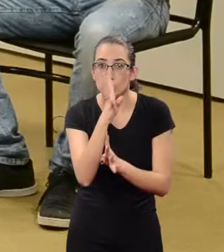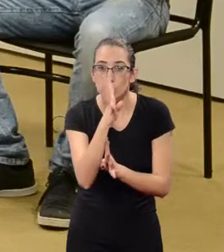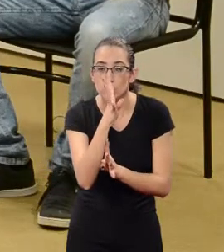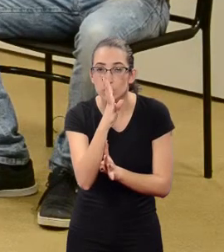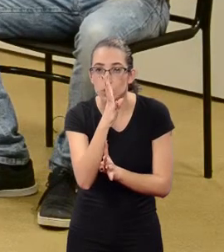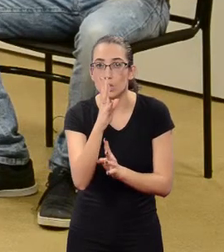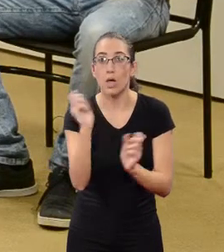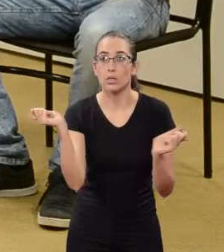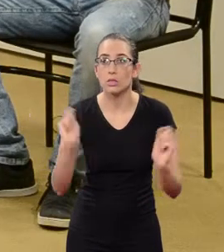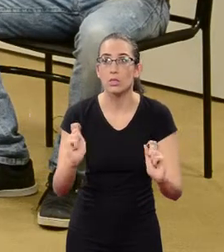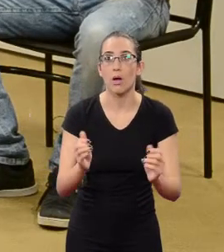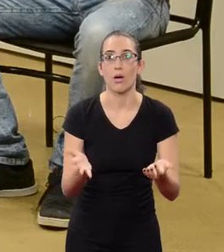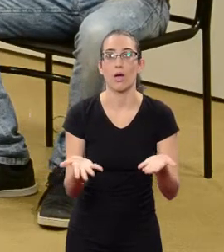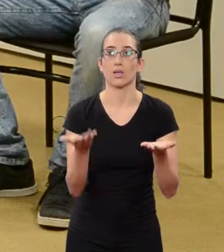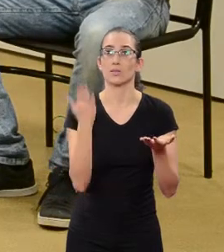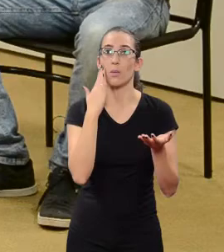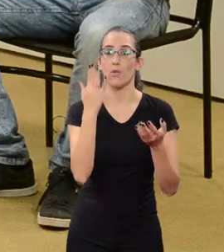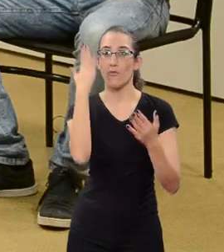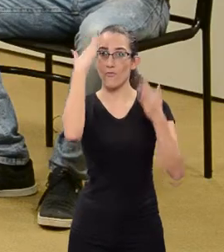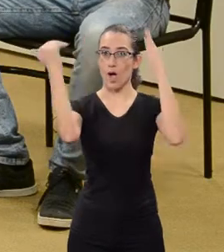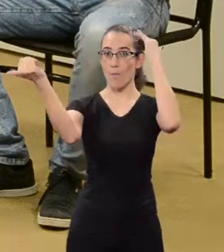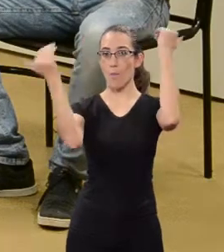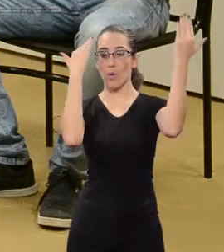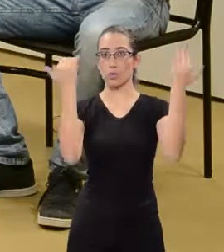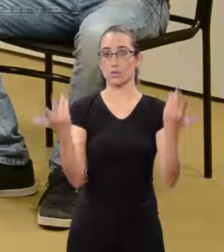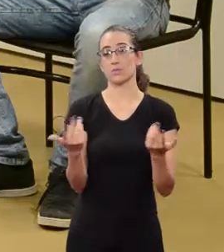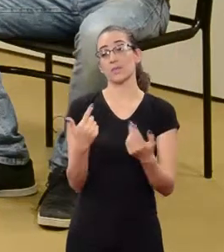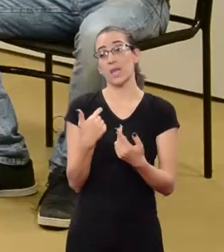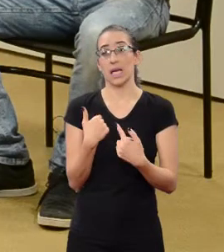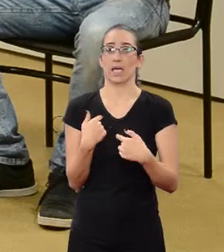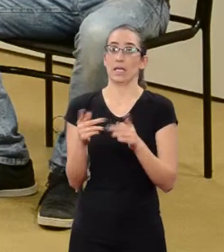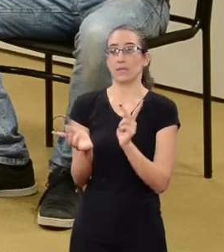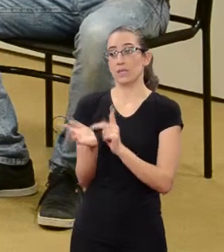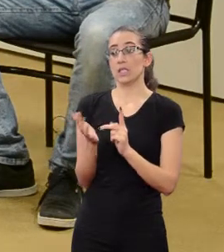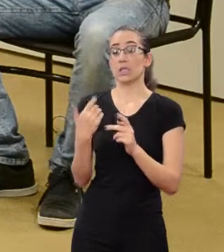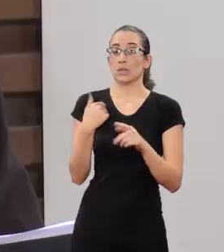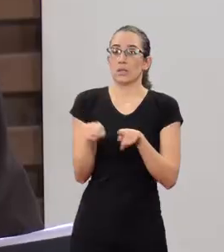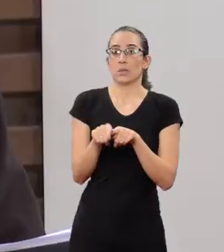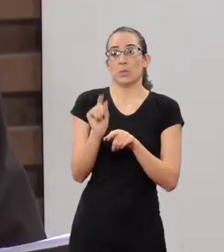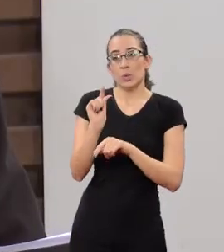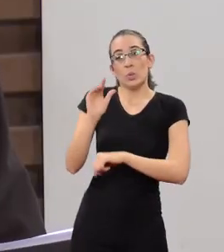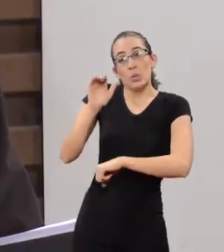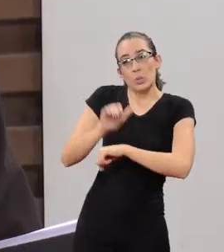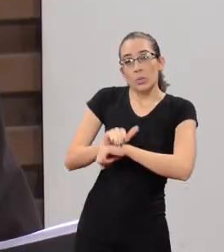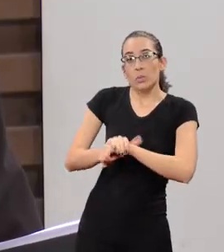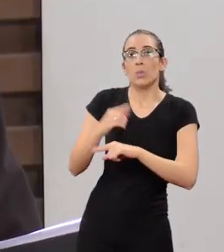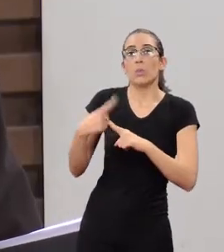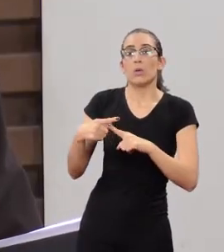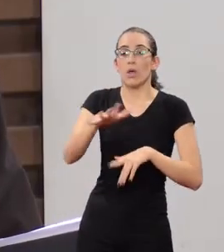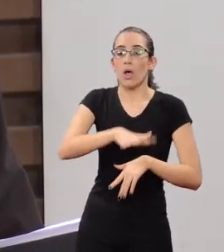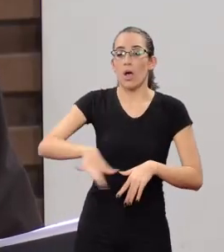High emotions. I have to make a mea culpa, but sometimes in journalism